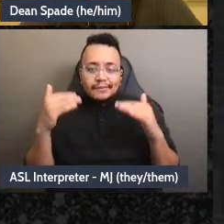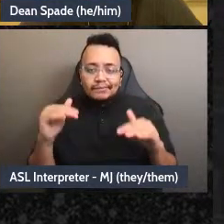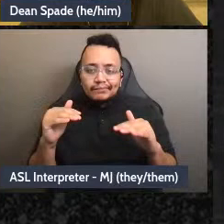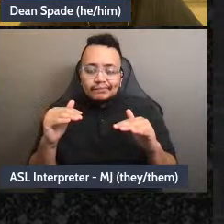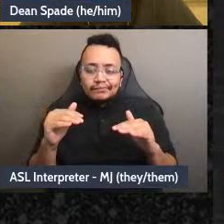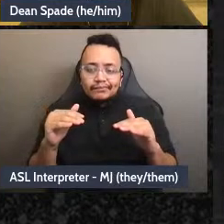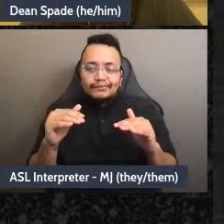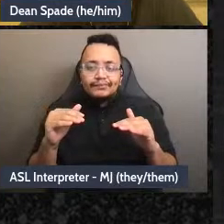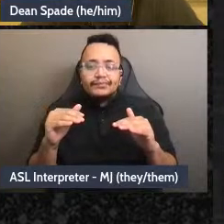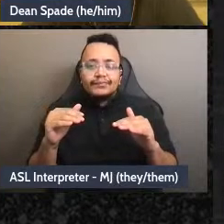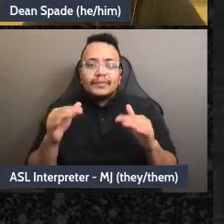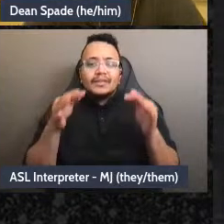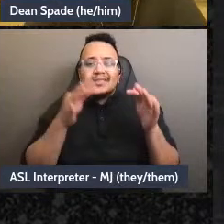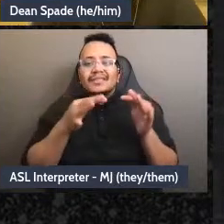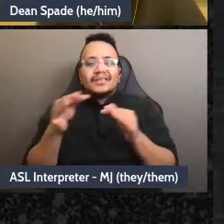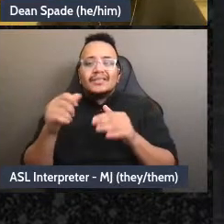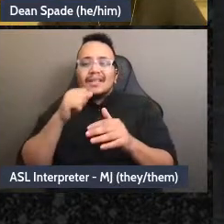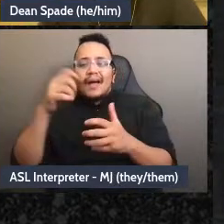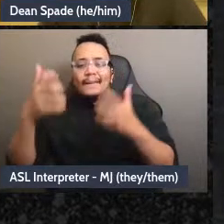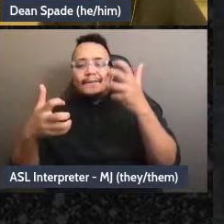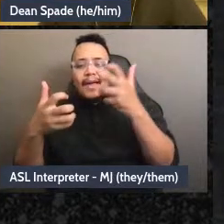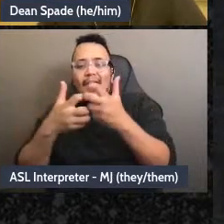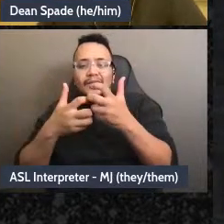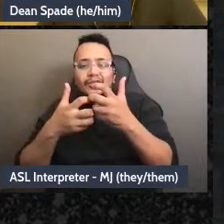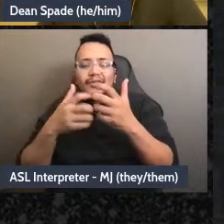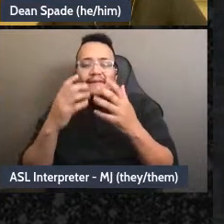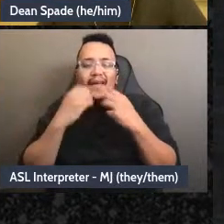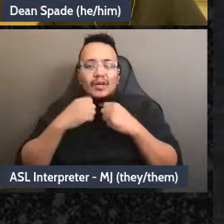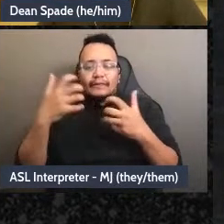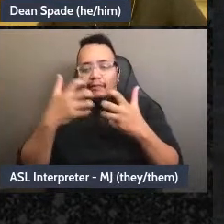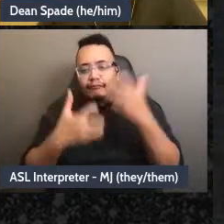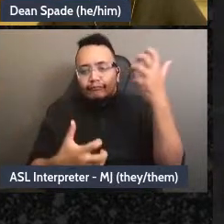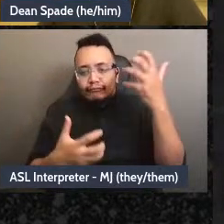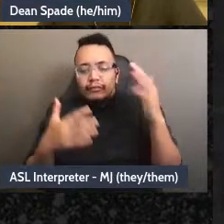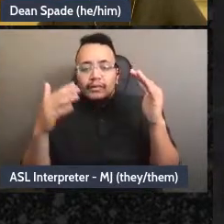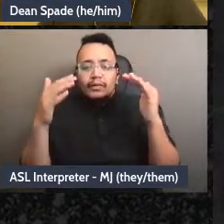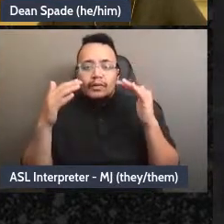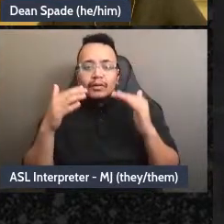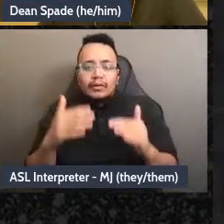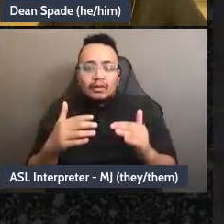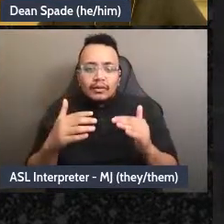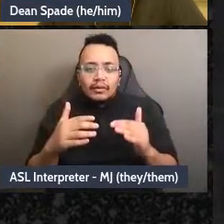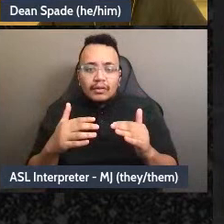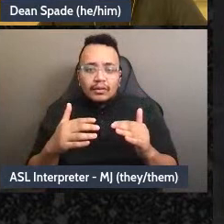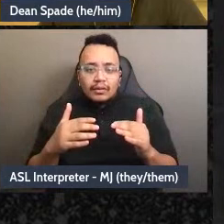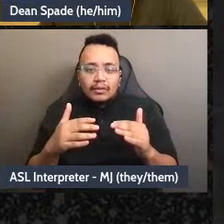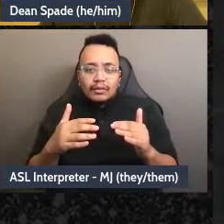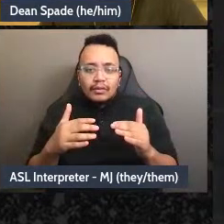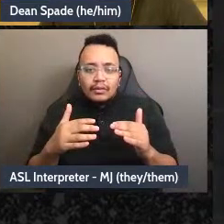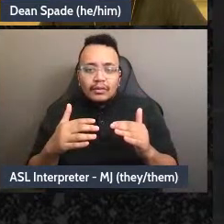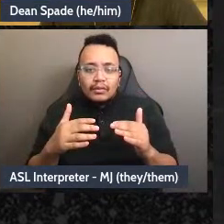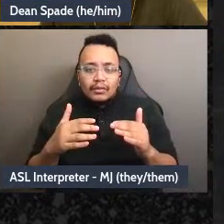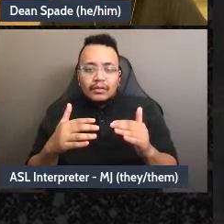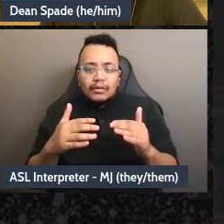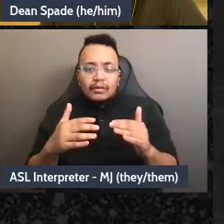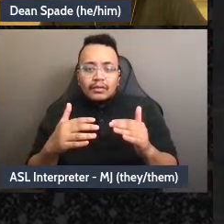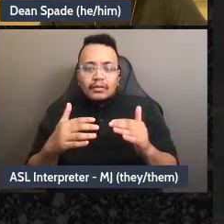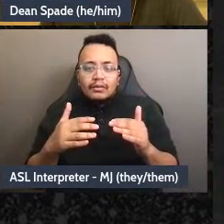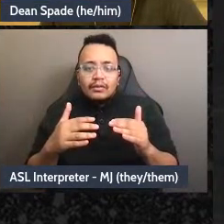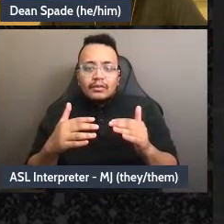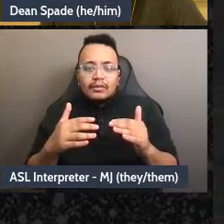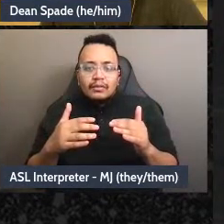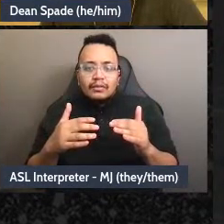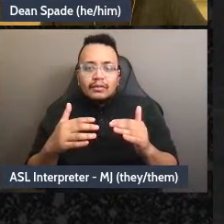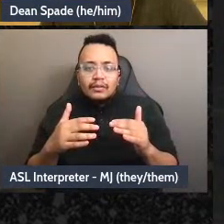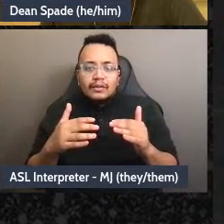decisions that don't match values, too easy to block or veto work